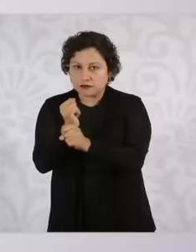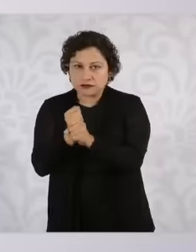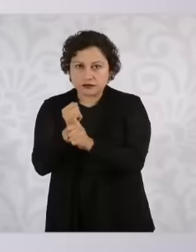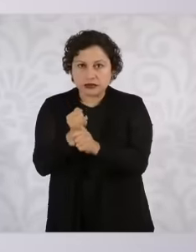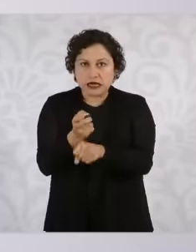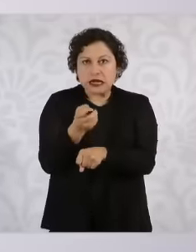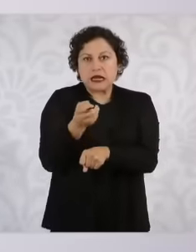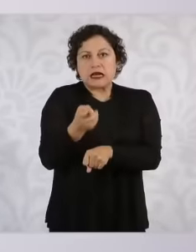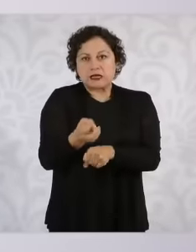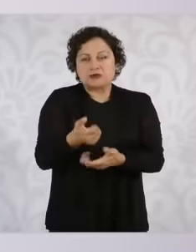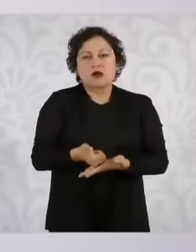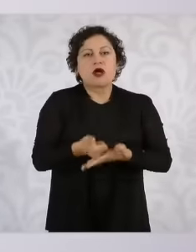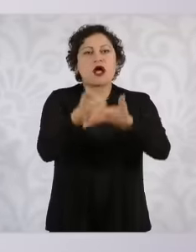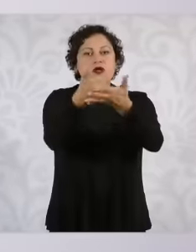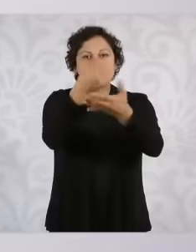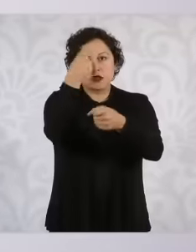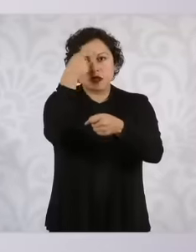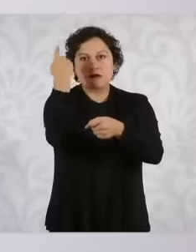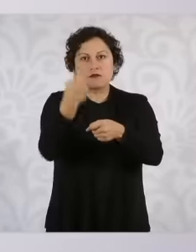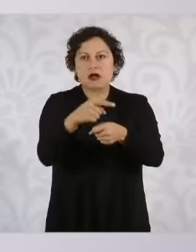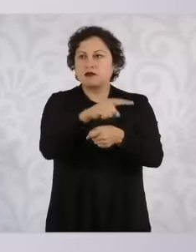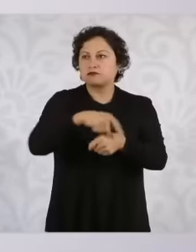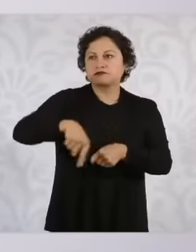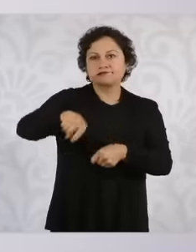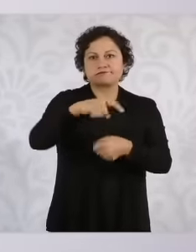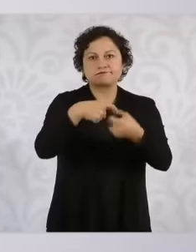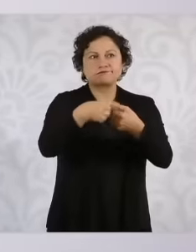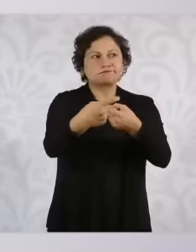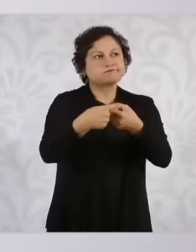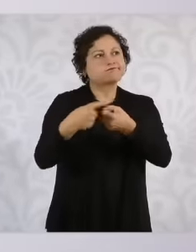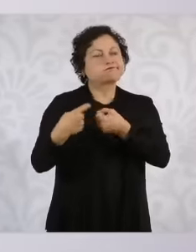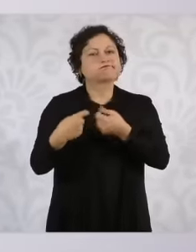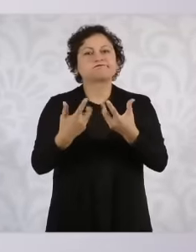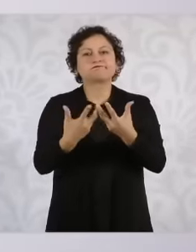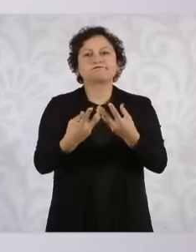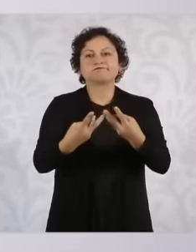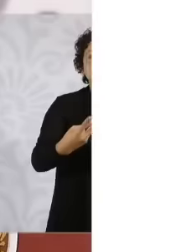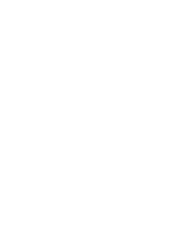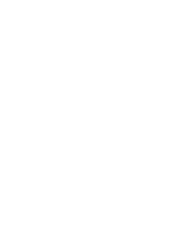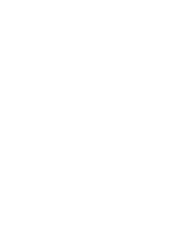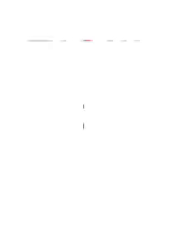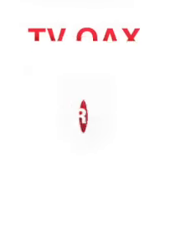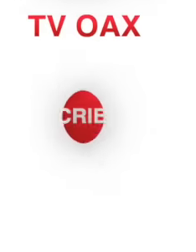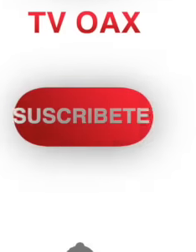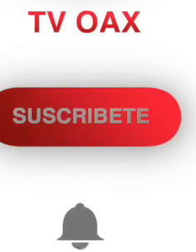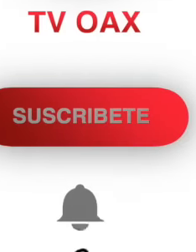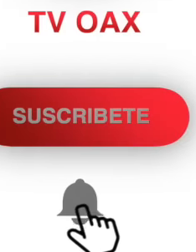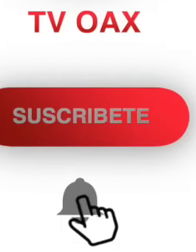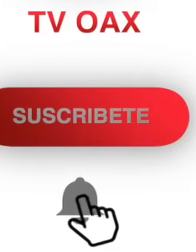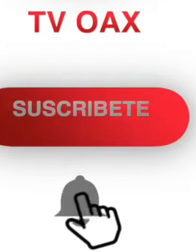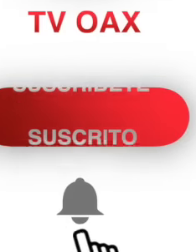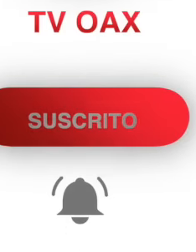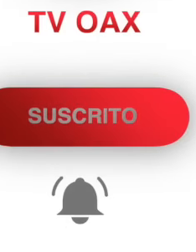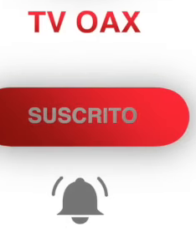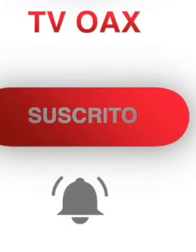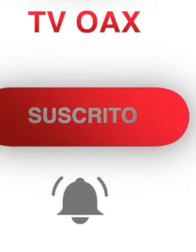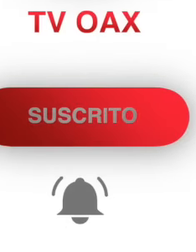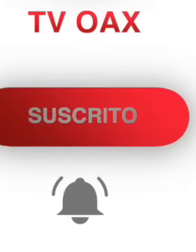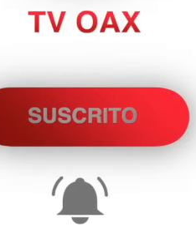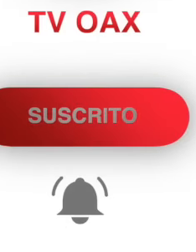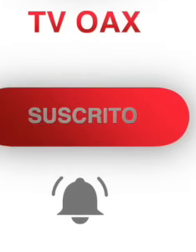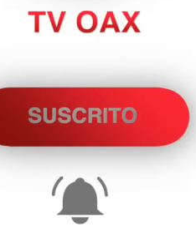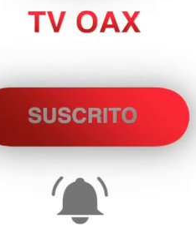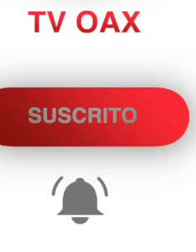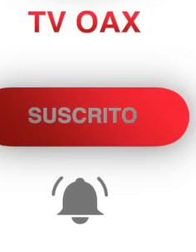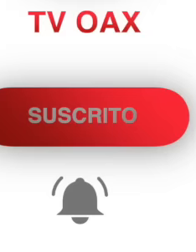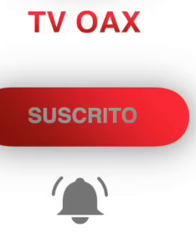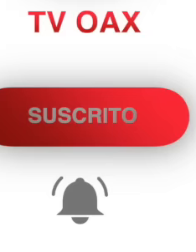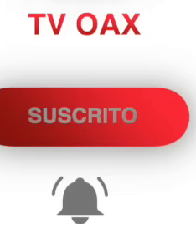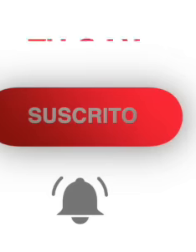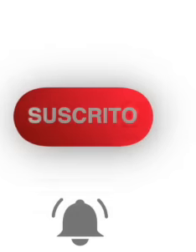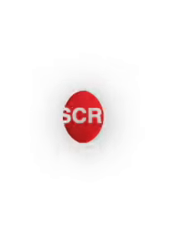presence in this four-axis strategy. Attention to the causes is here.